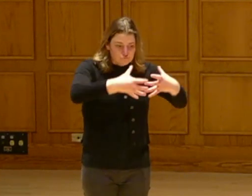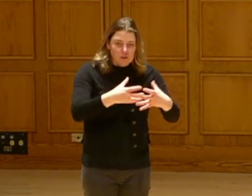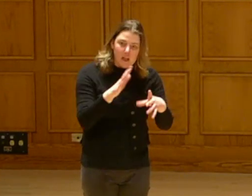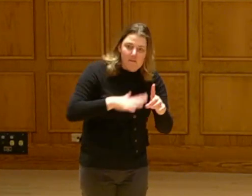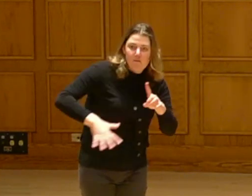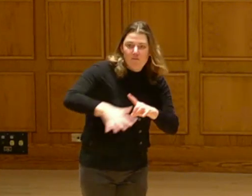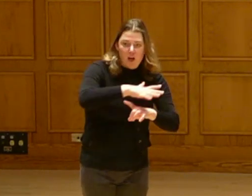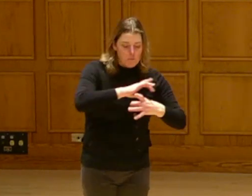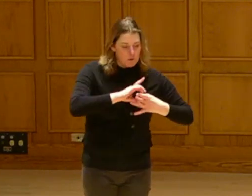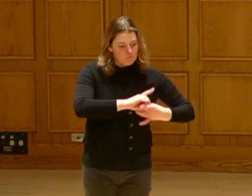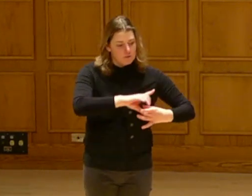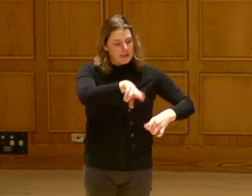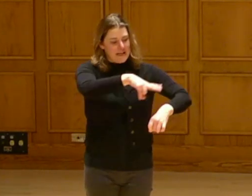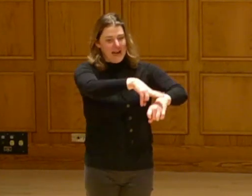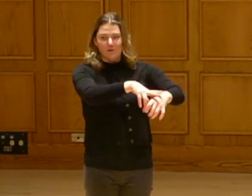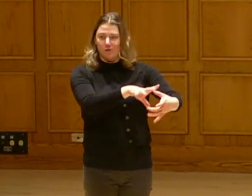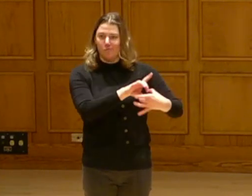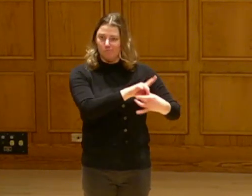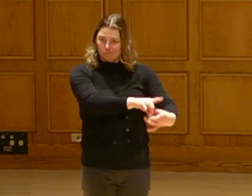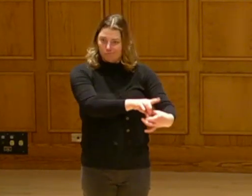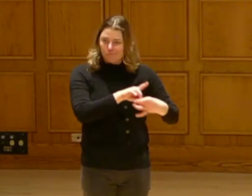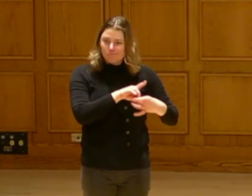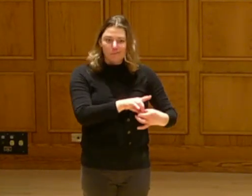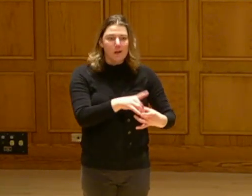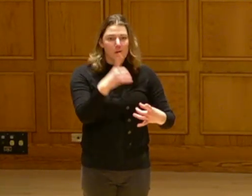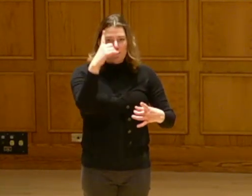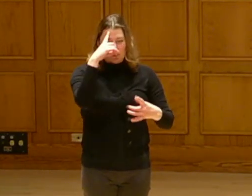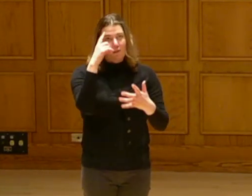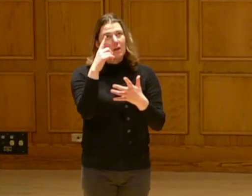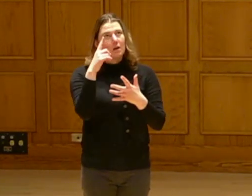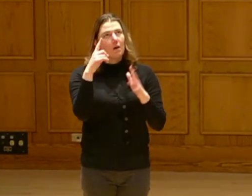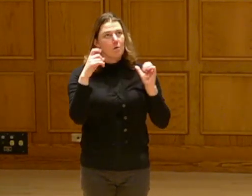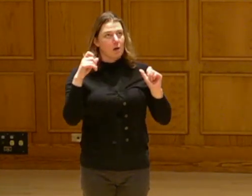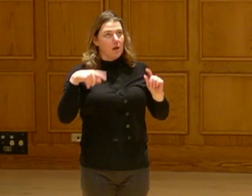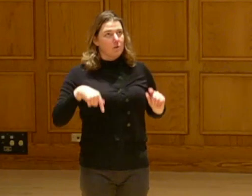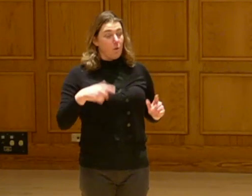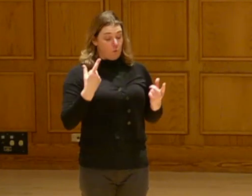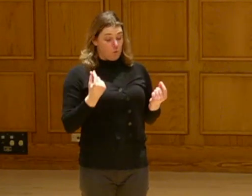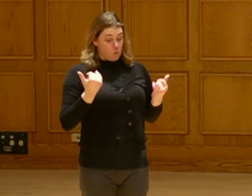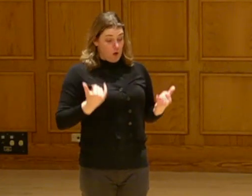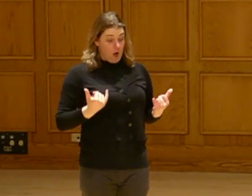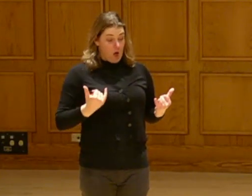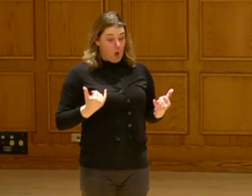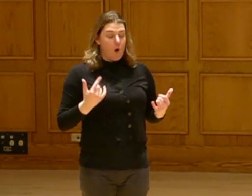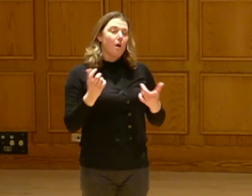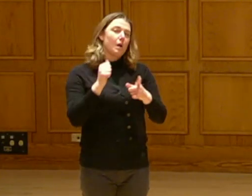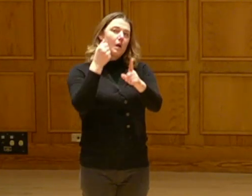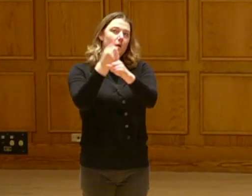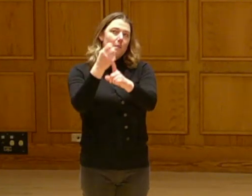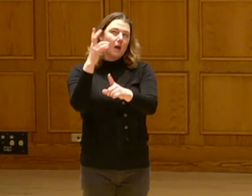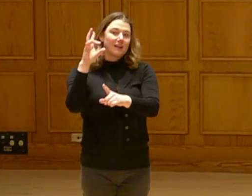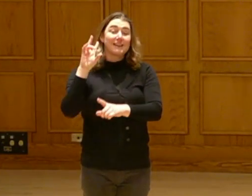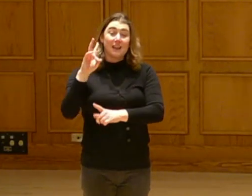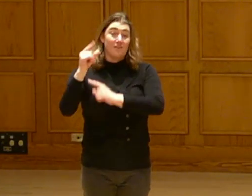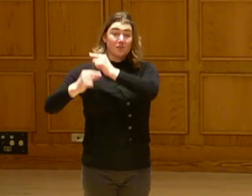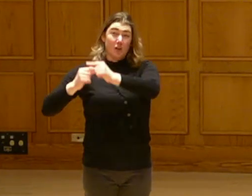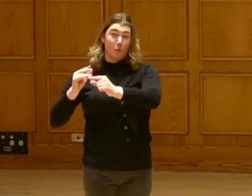people have lived at one with the planet and environment and try to think seven generations ahead.